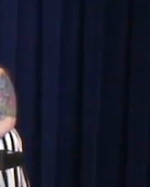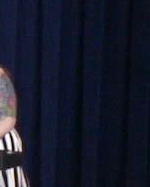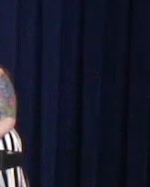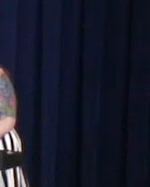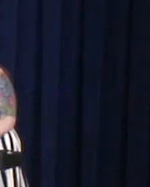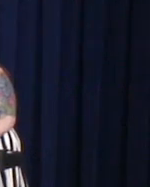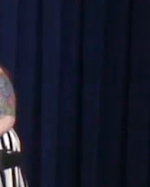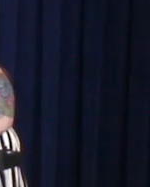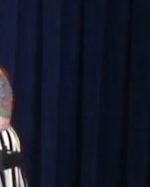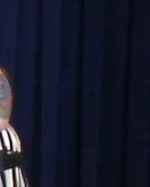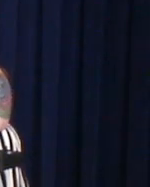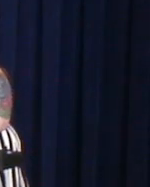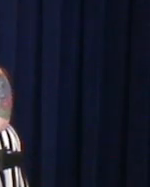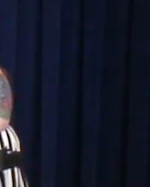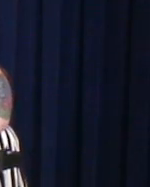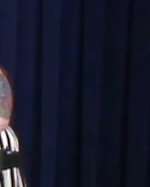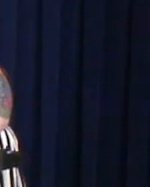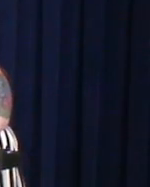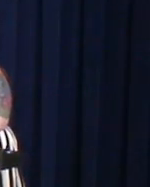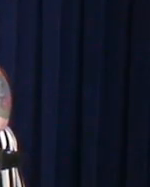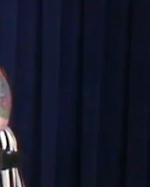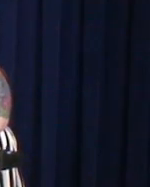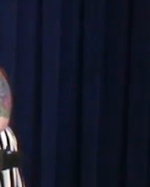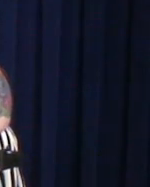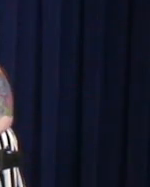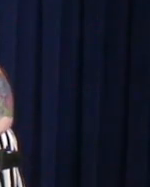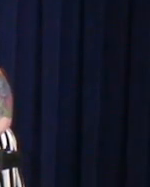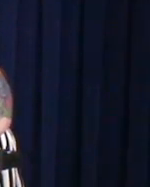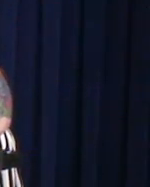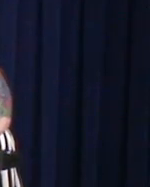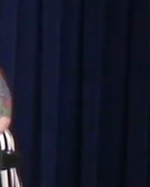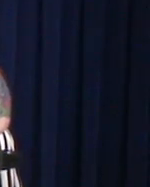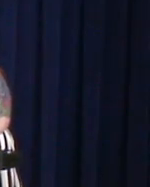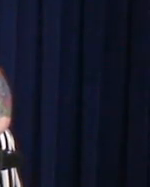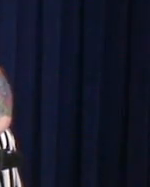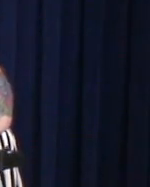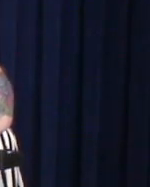What's your favorite word? Do you like kissing girls?